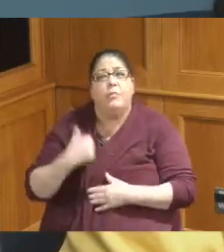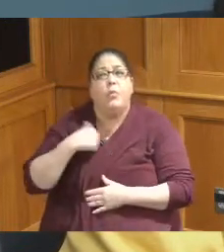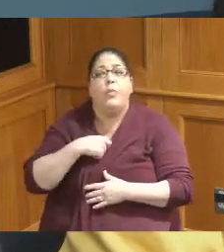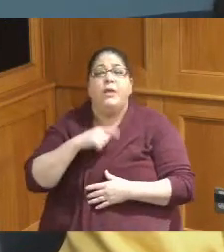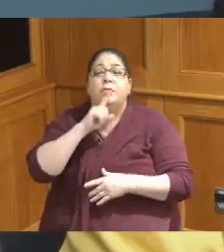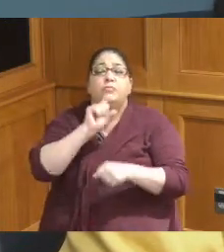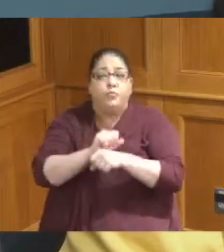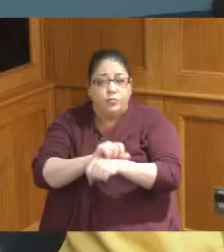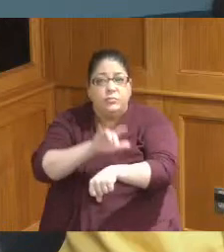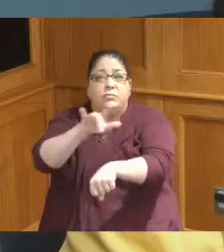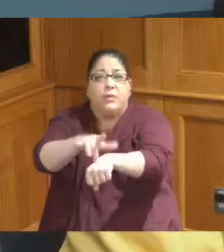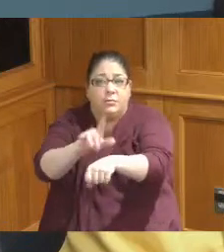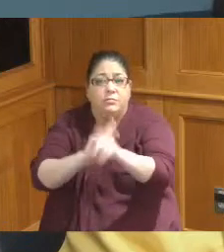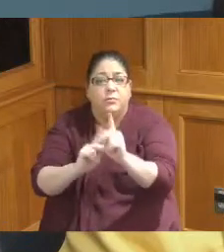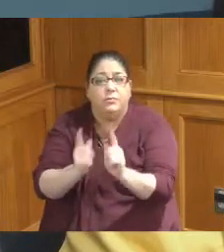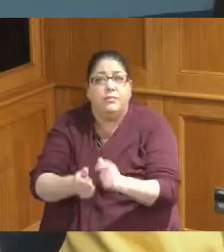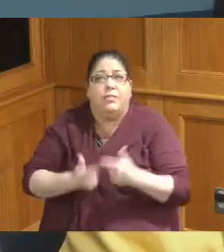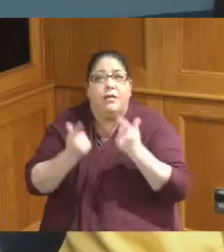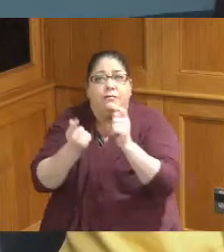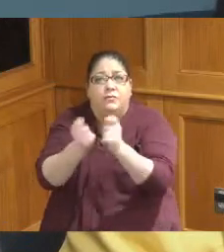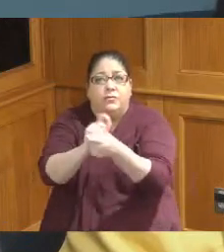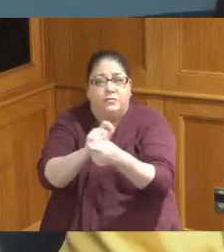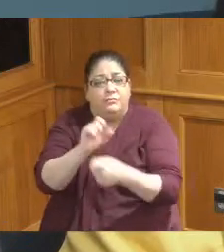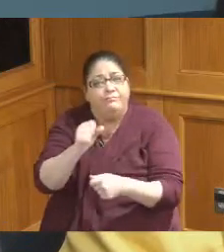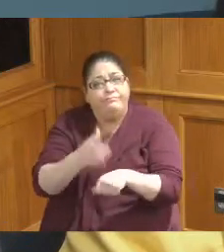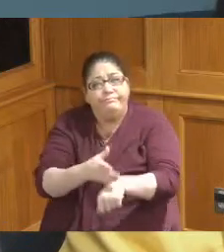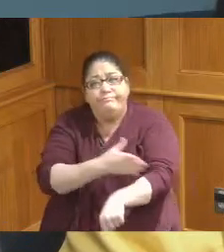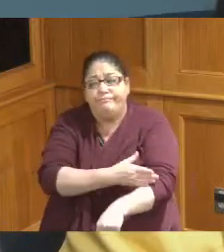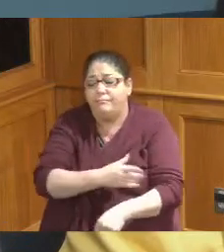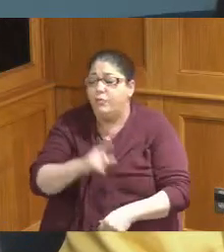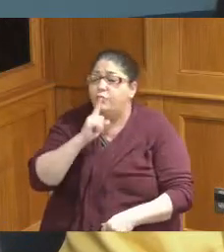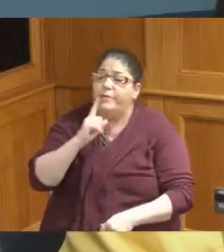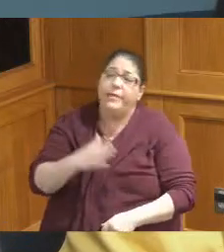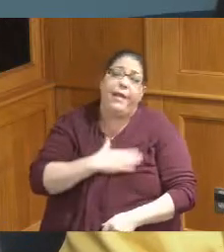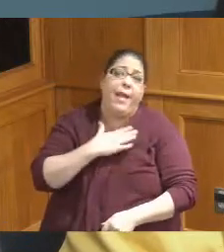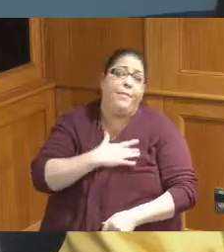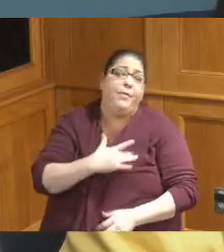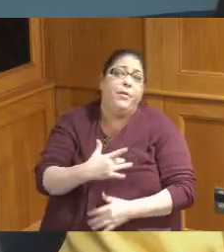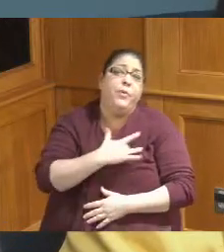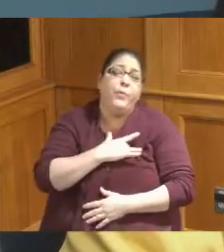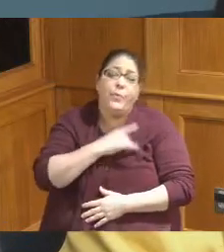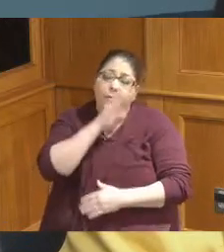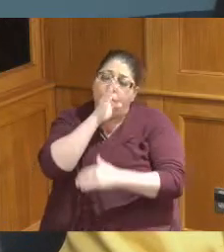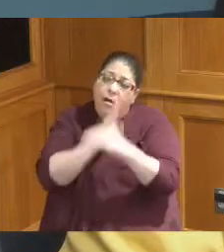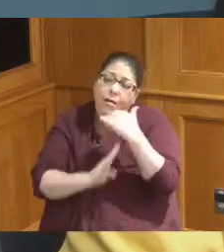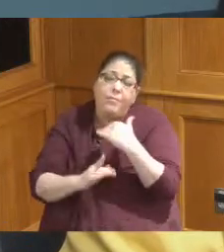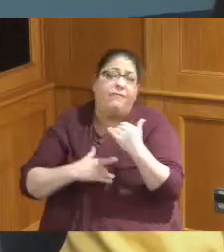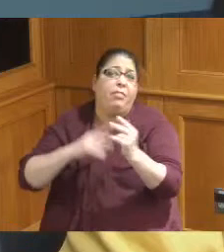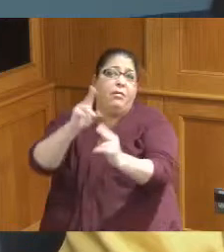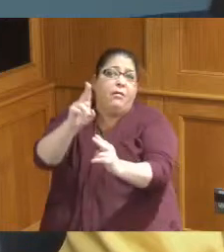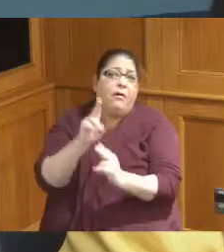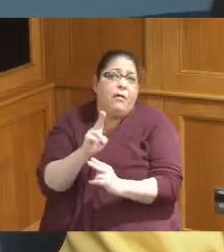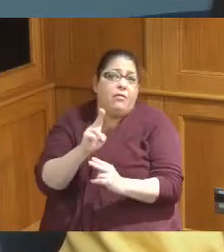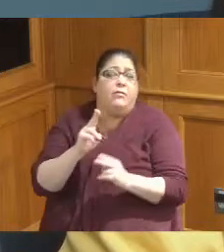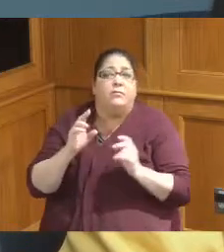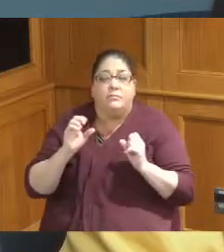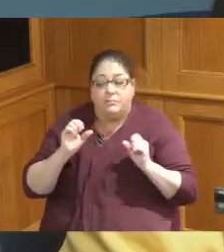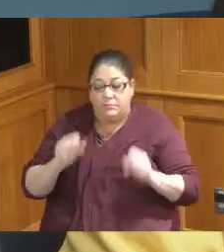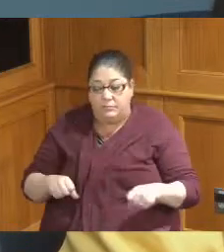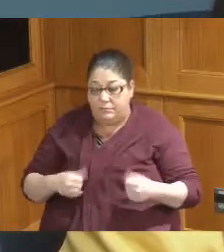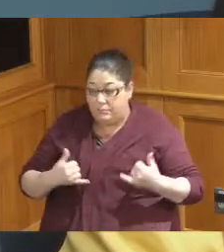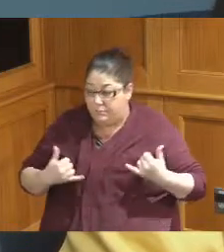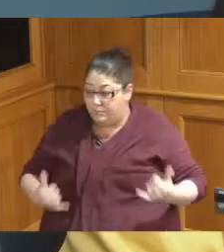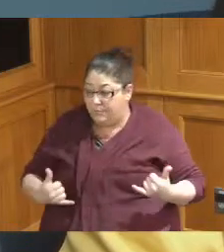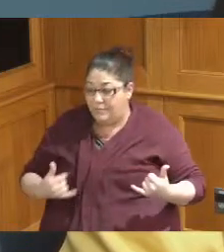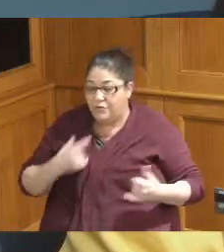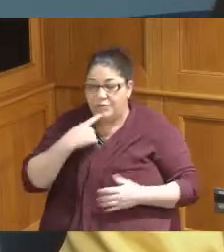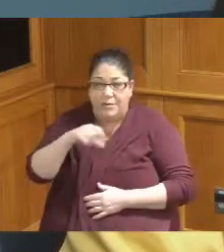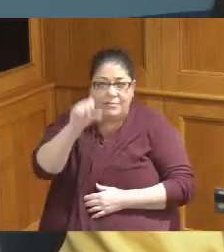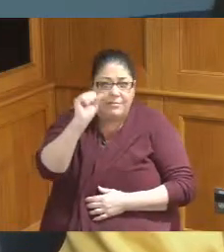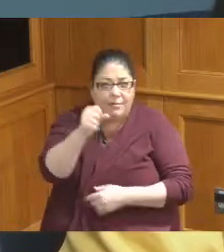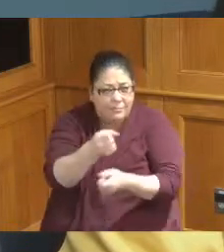lives with these programs and I am so touched humble honored to be able today to say yes to